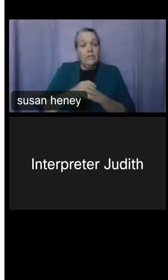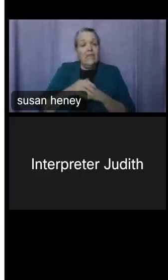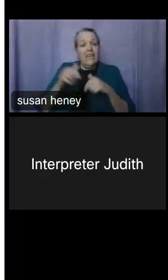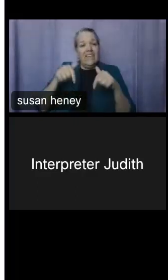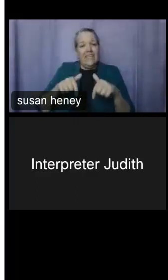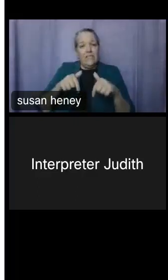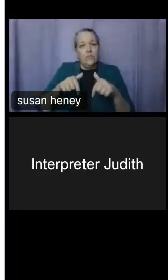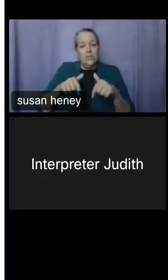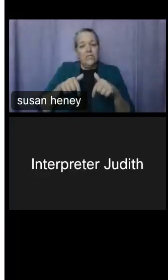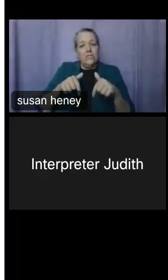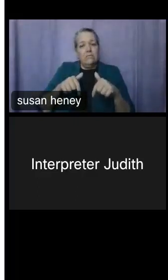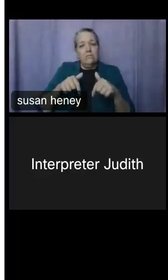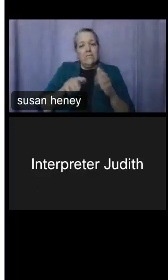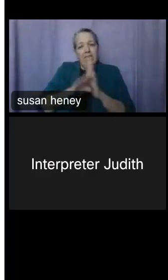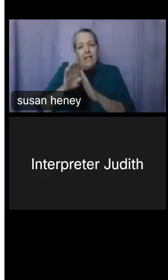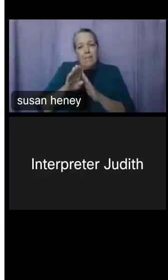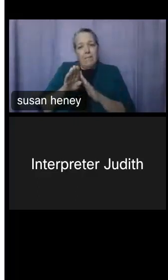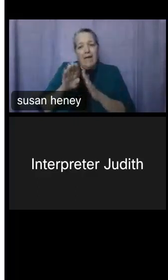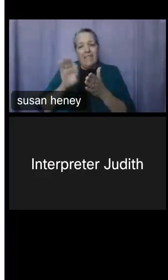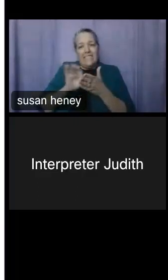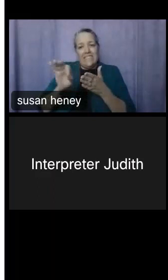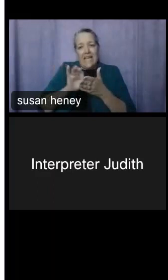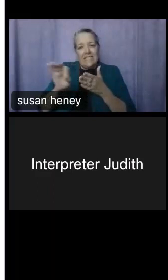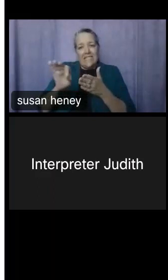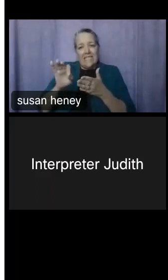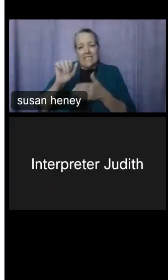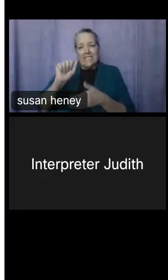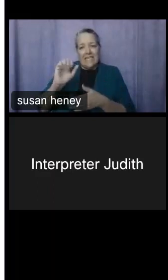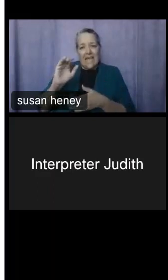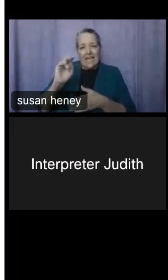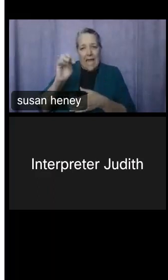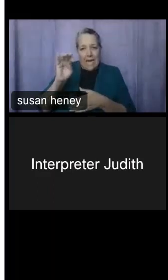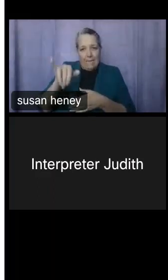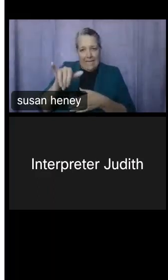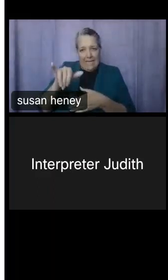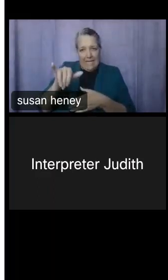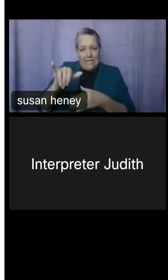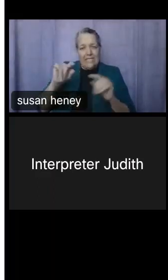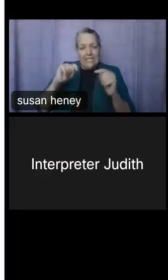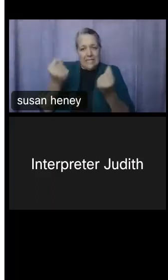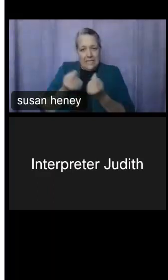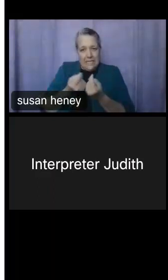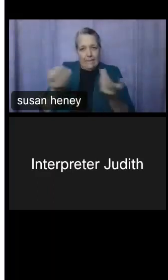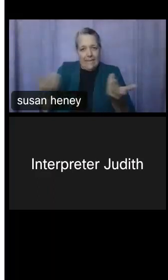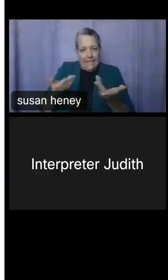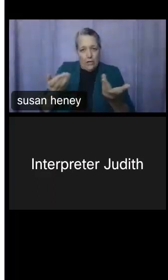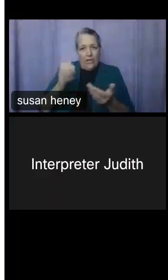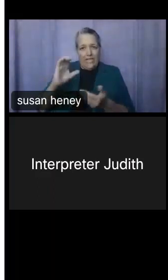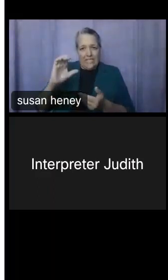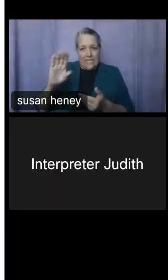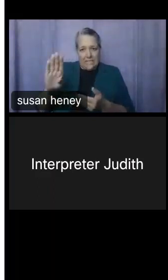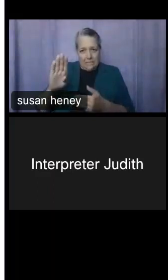Academy team here at the Census Bureau. You can register for any of the workshop webinars